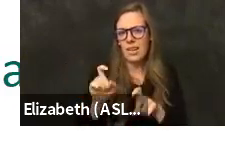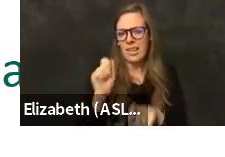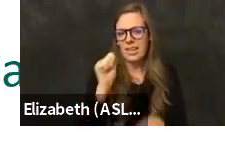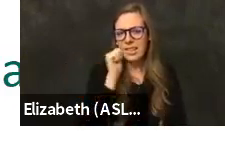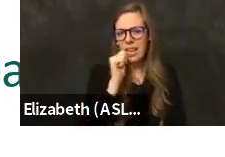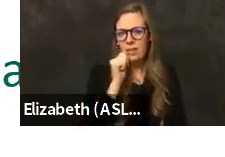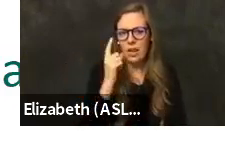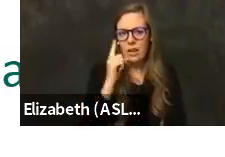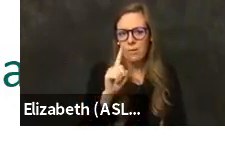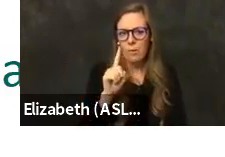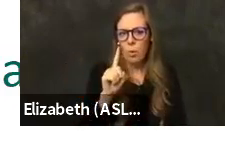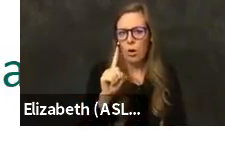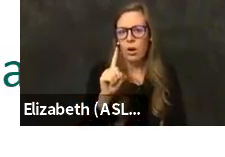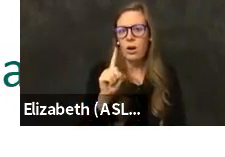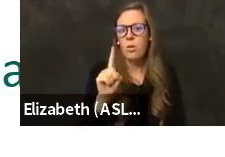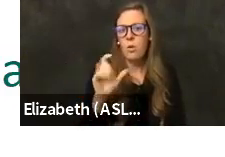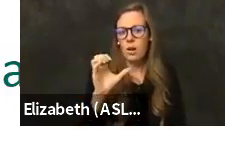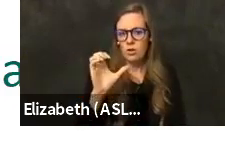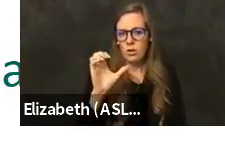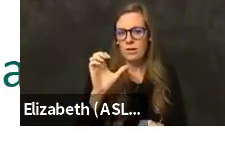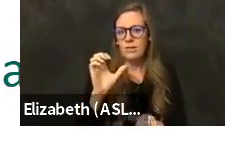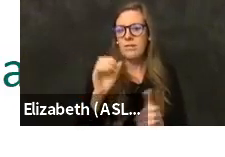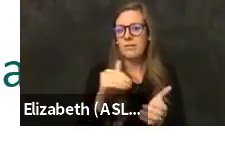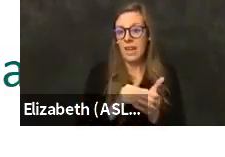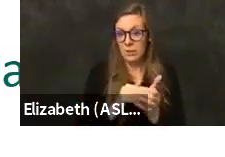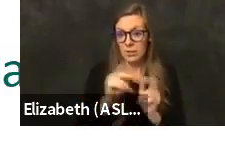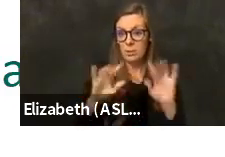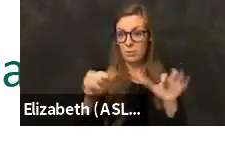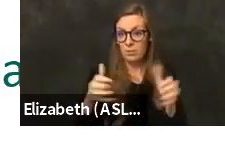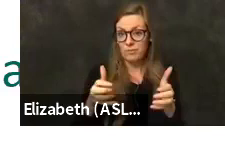thousand population, and we need to get that up.